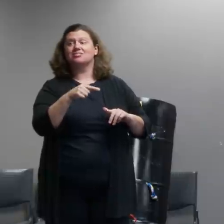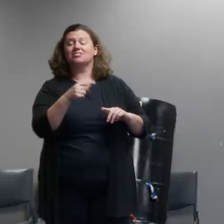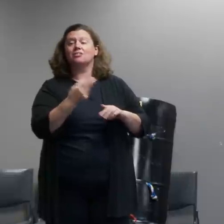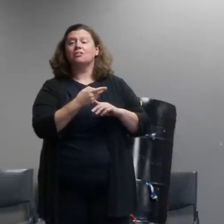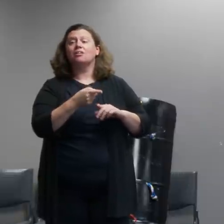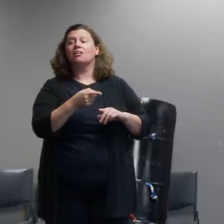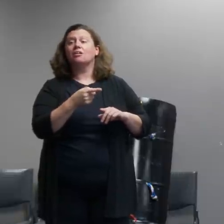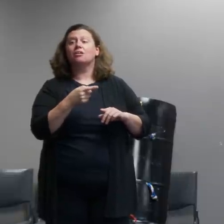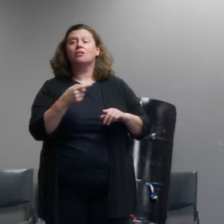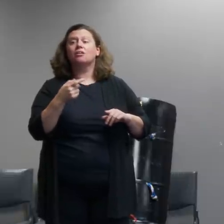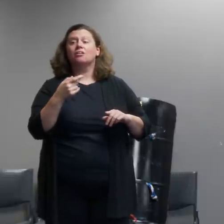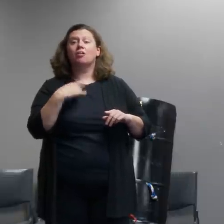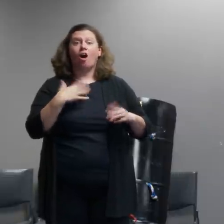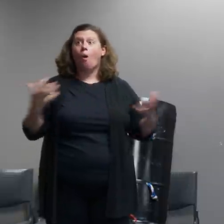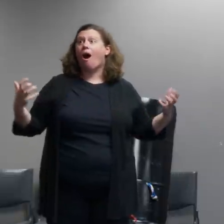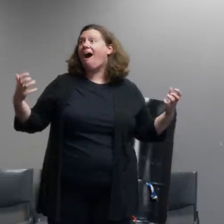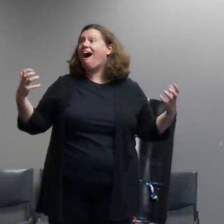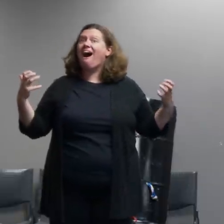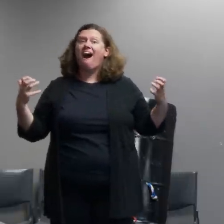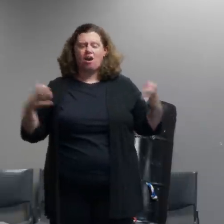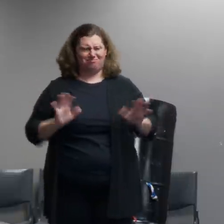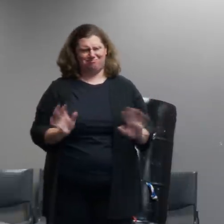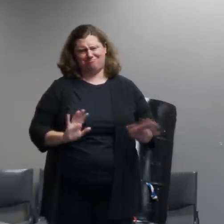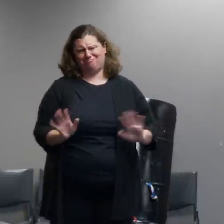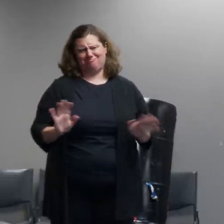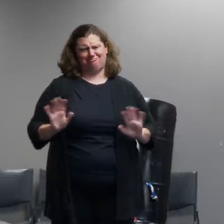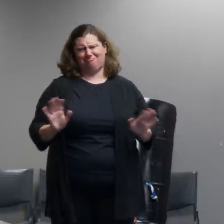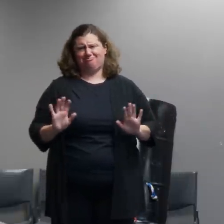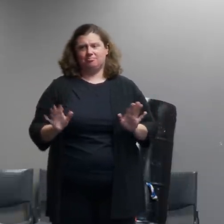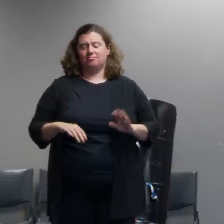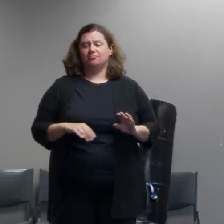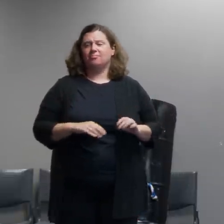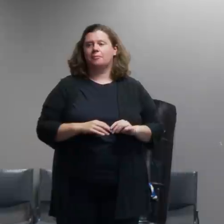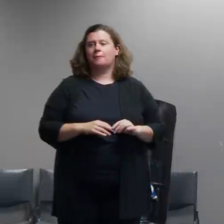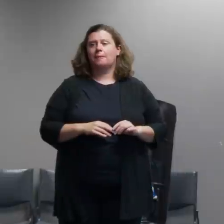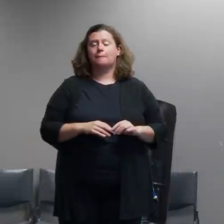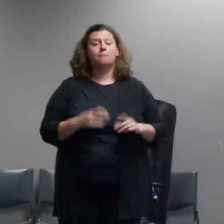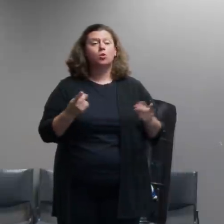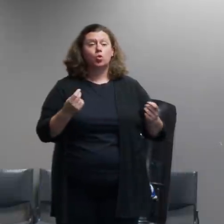cs gas what i the way we approach this question is